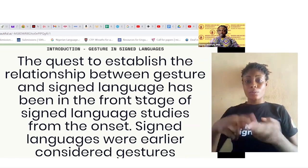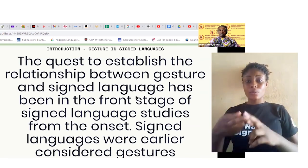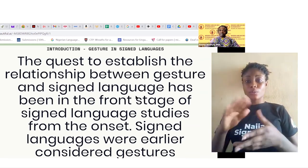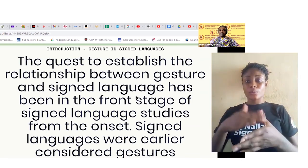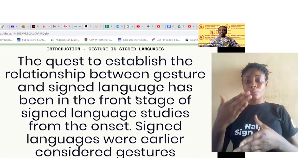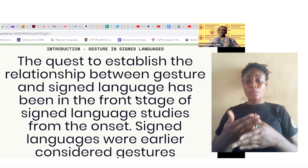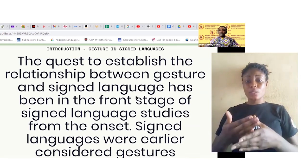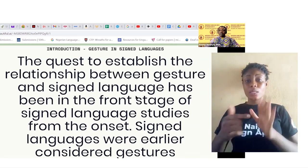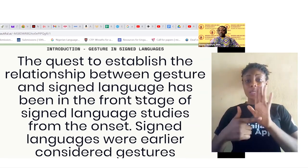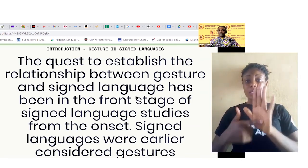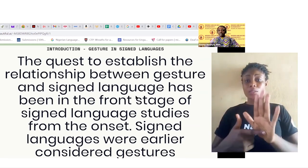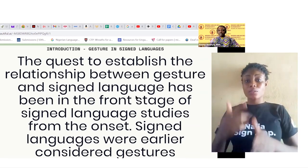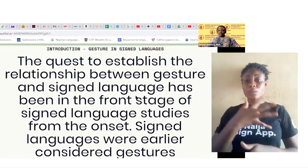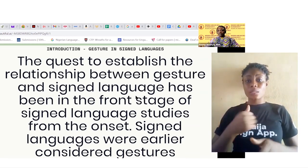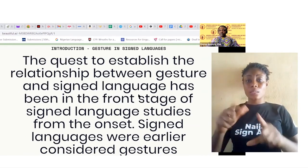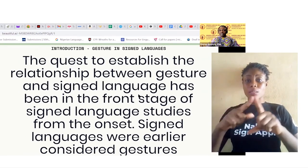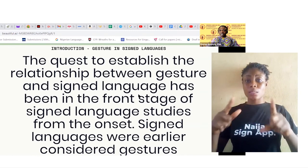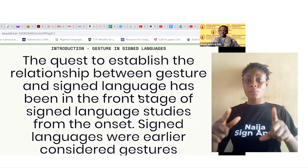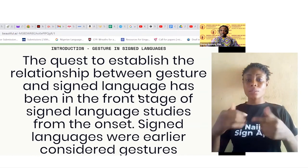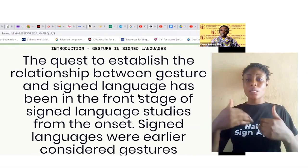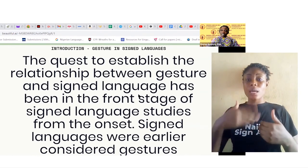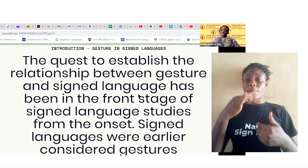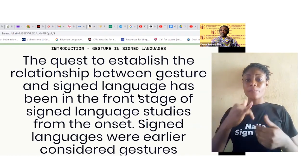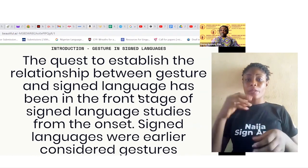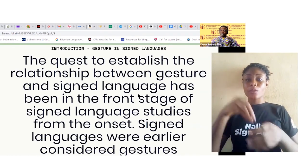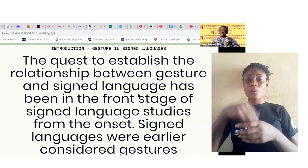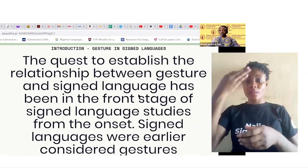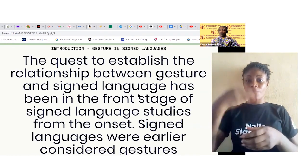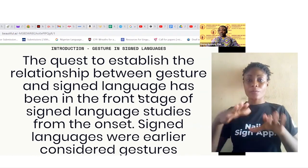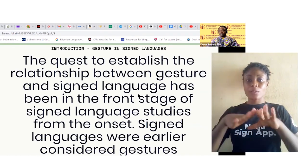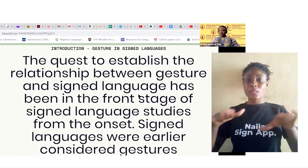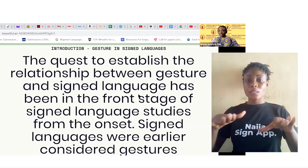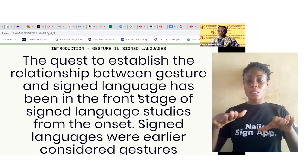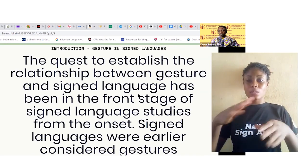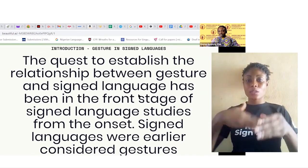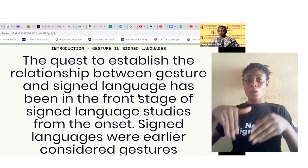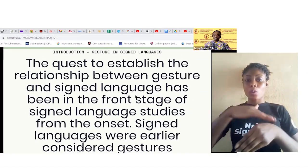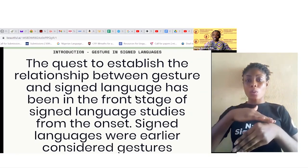languages have been in the front stage of sign language studies over the period of time and sign